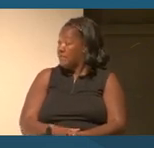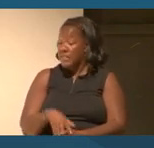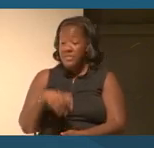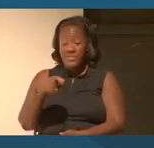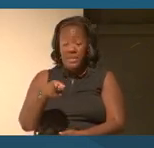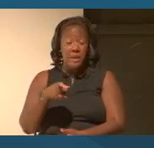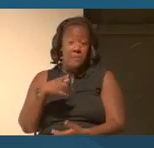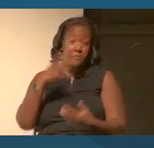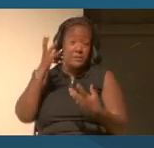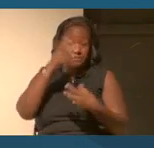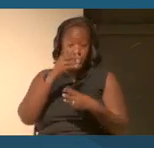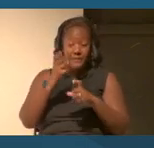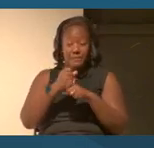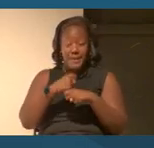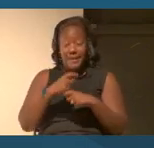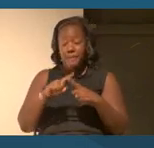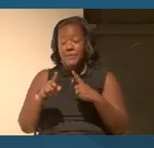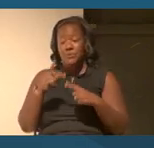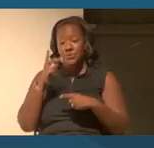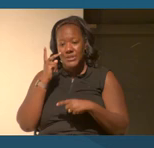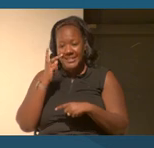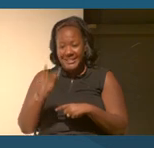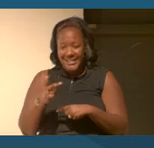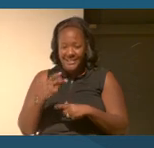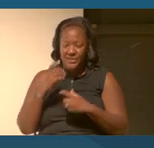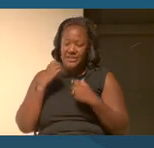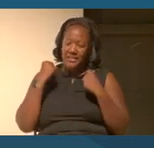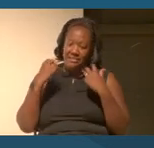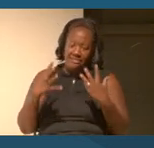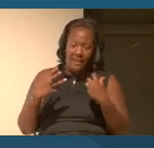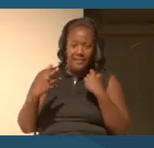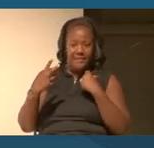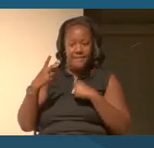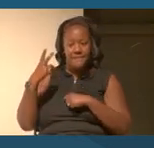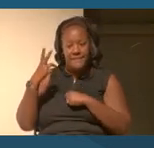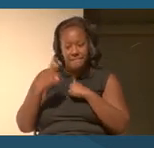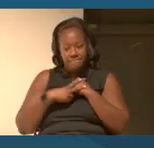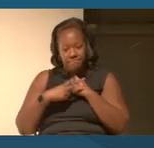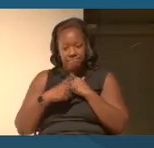tell that there is a richness an archival richness, right? That backs that up.